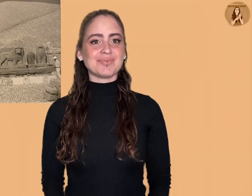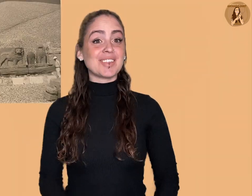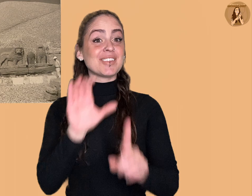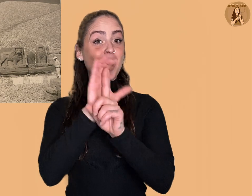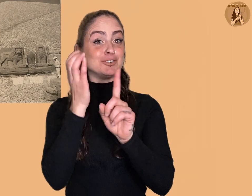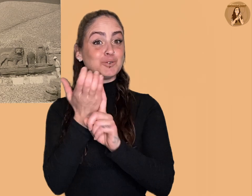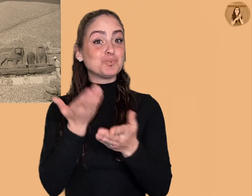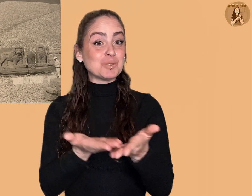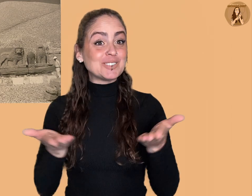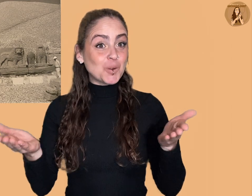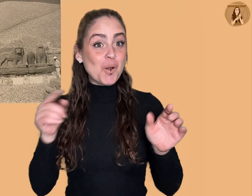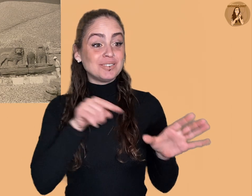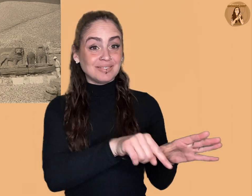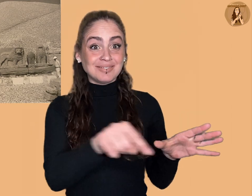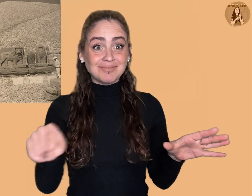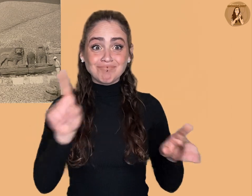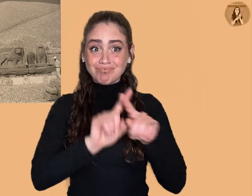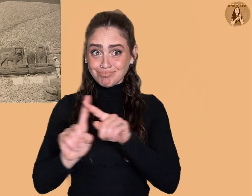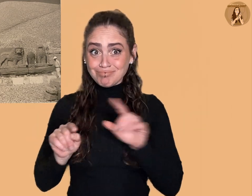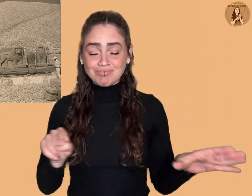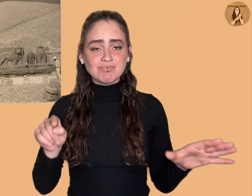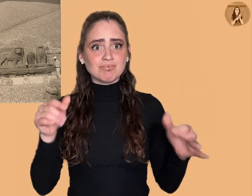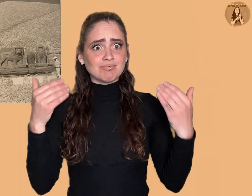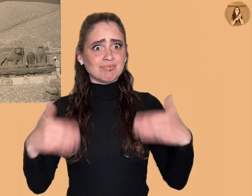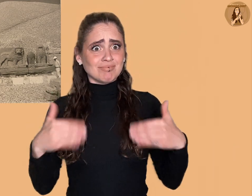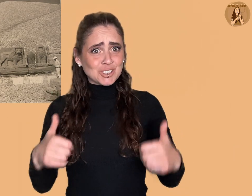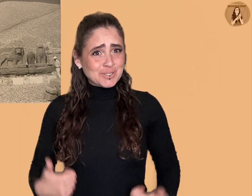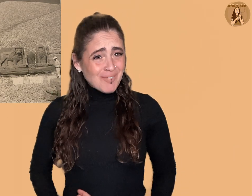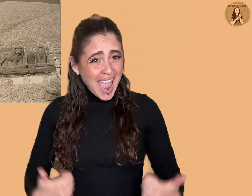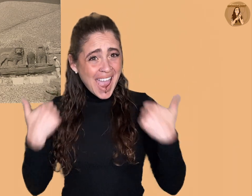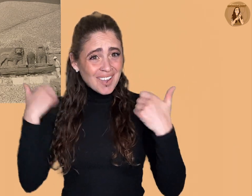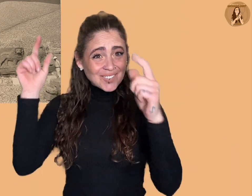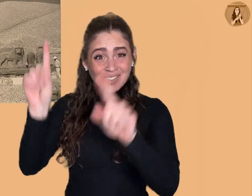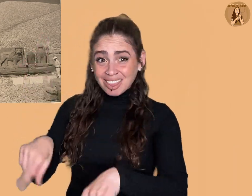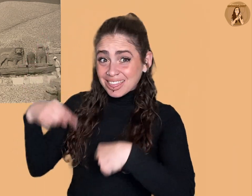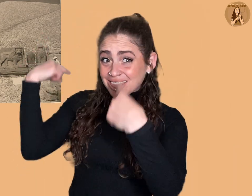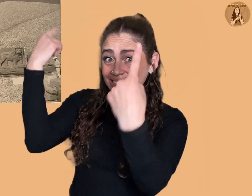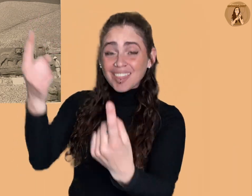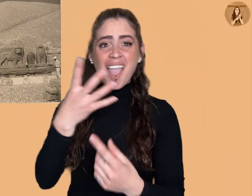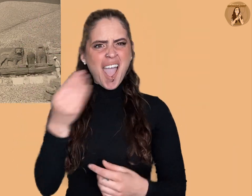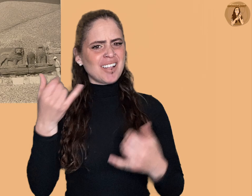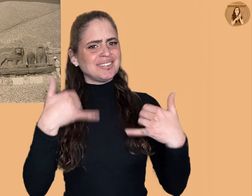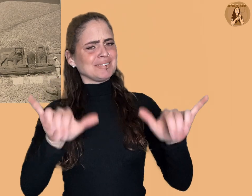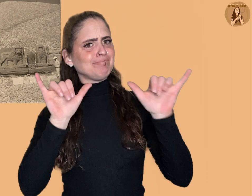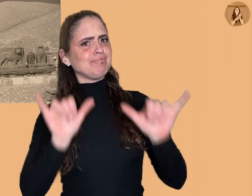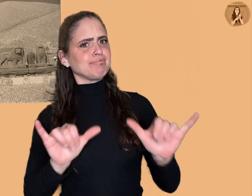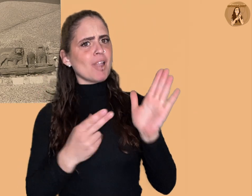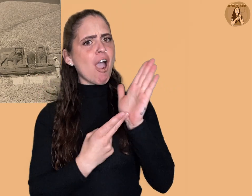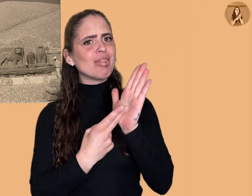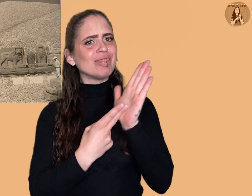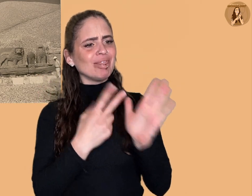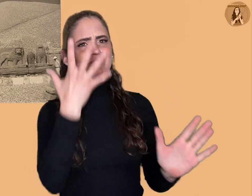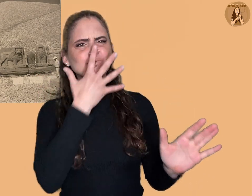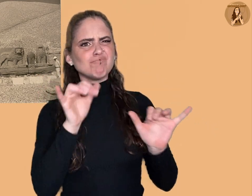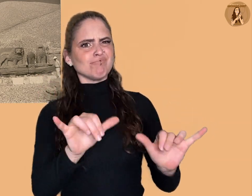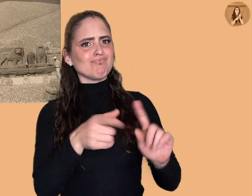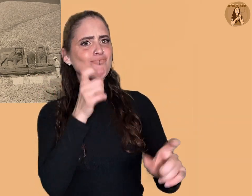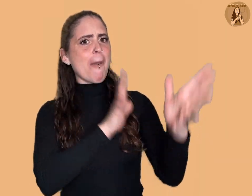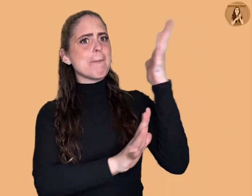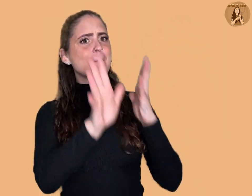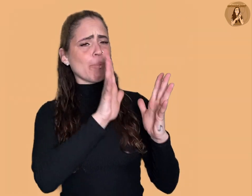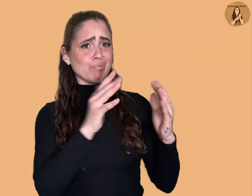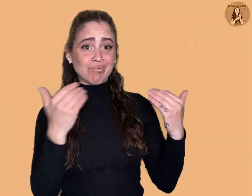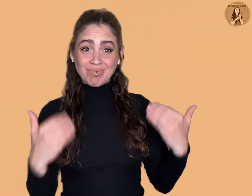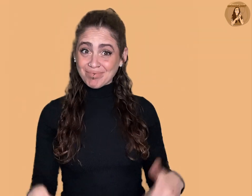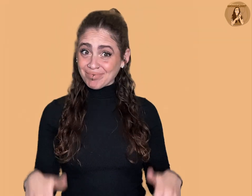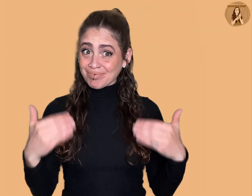Having survived and retained still in its authenticity in the original state of forms, materials, and designs;